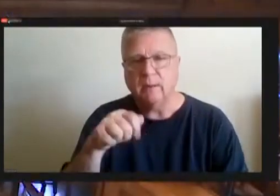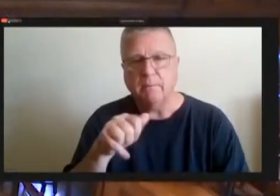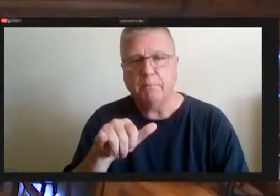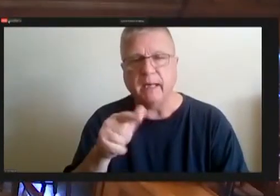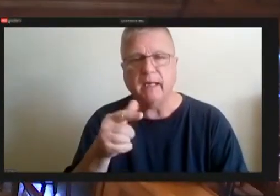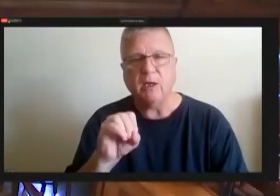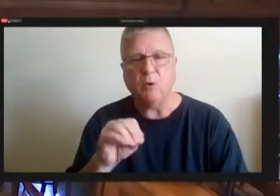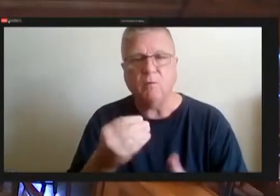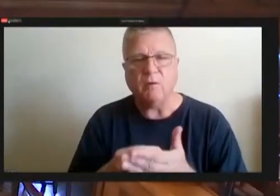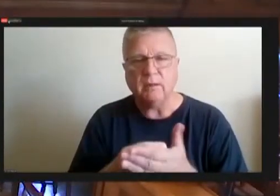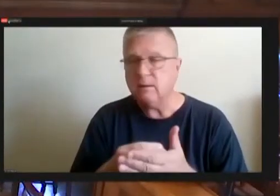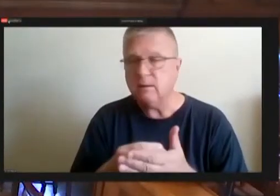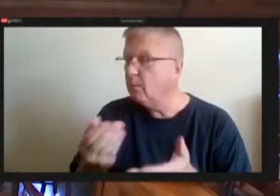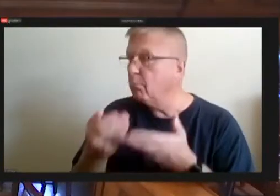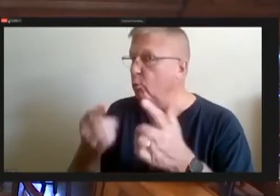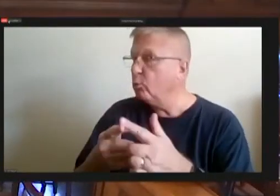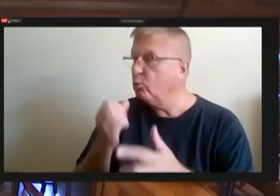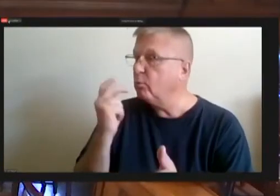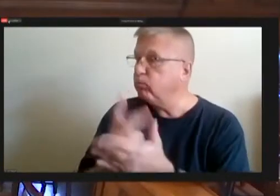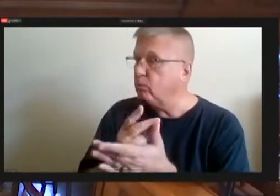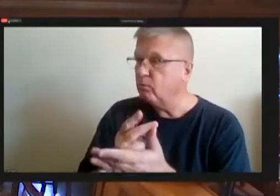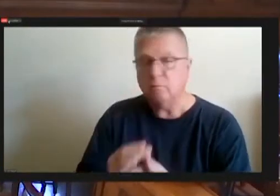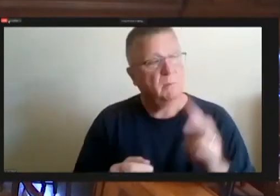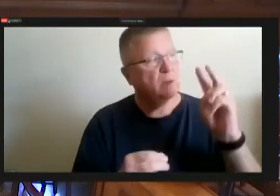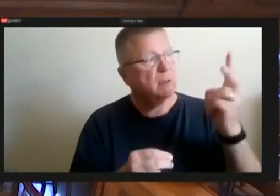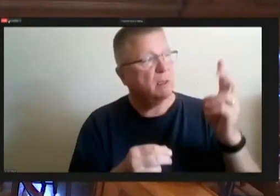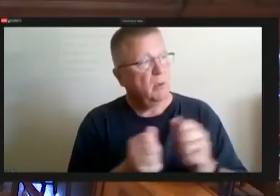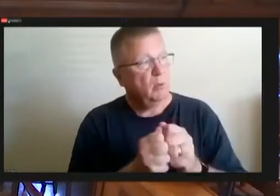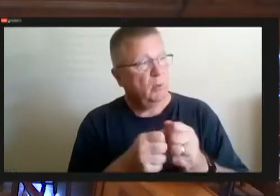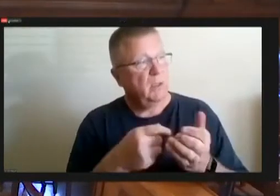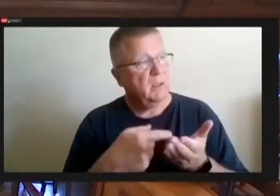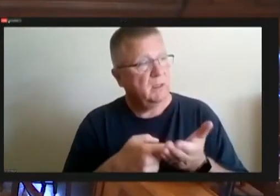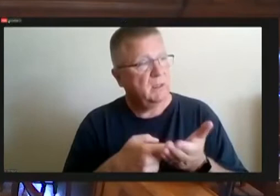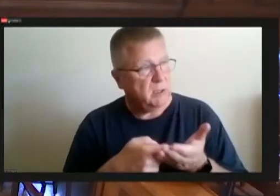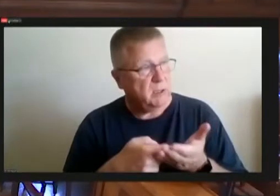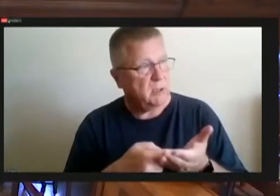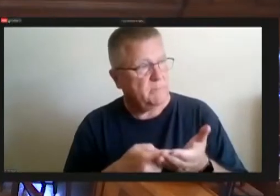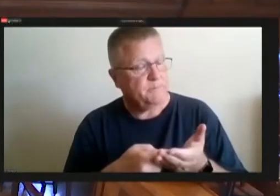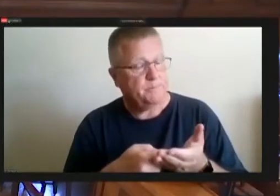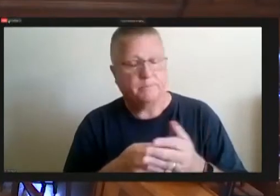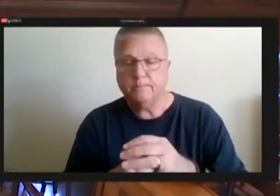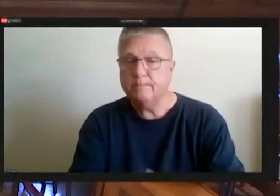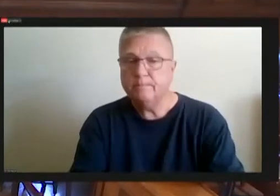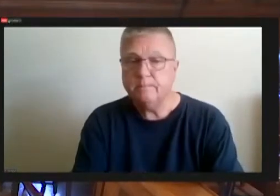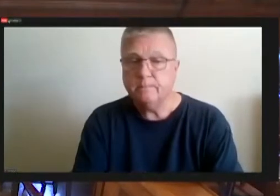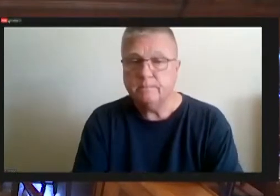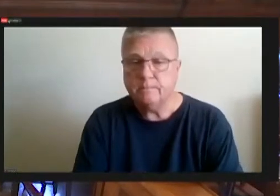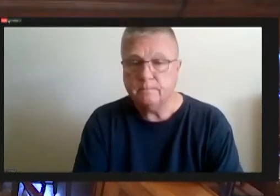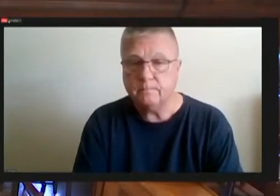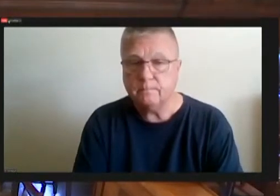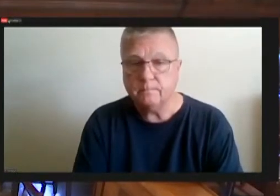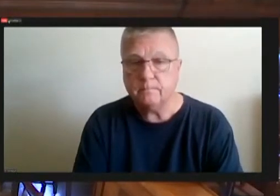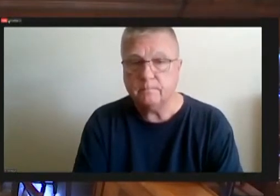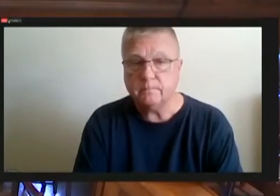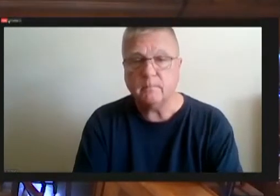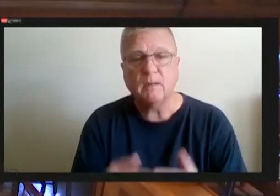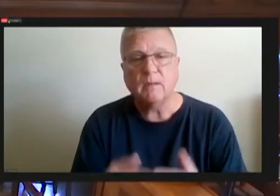Again, second discussion. Thank you. Sorry.